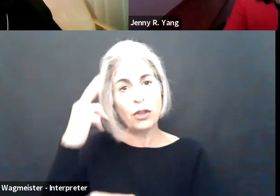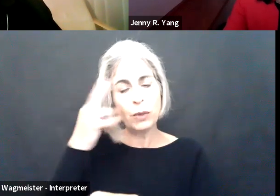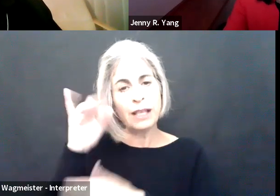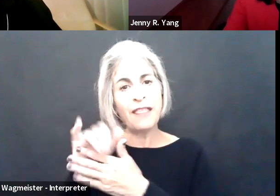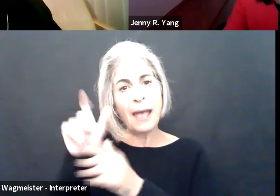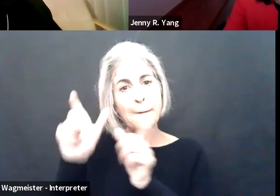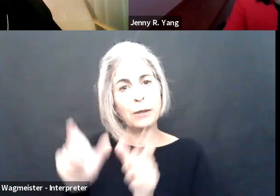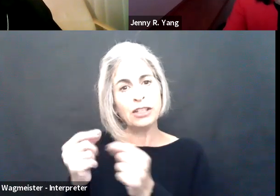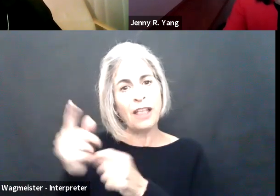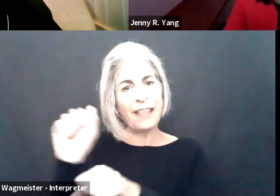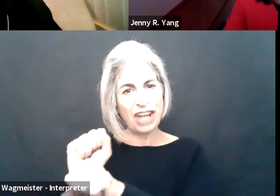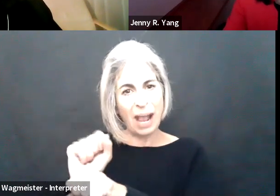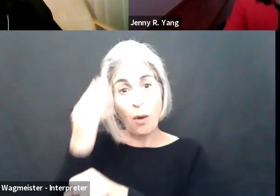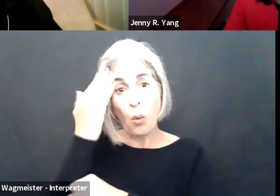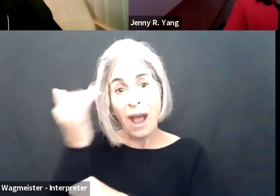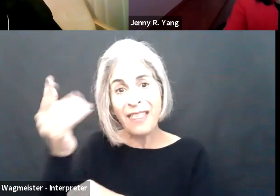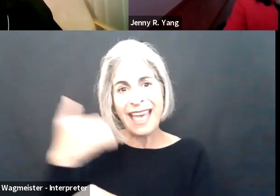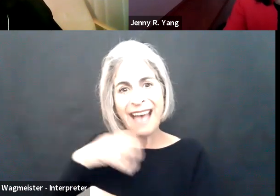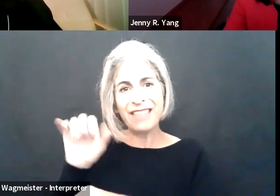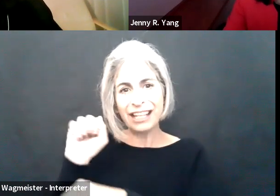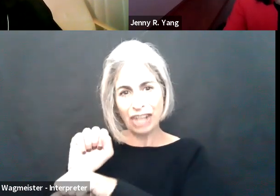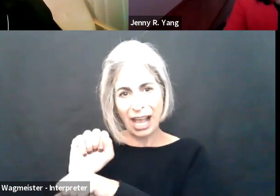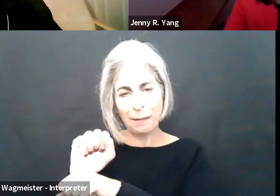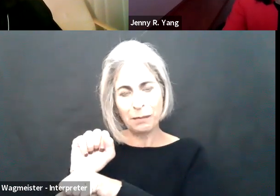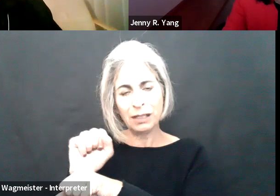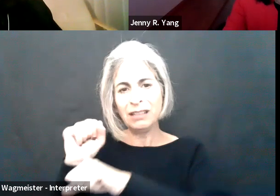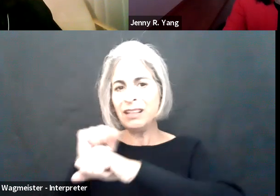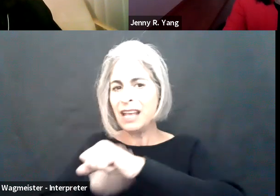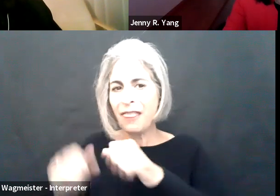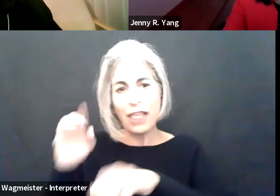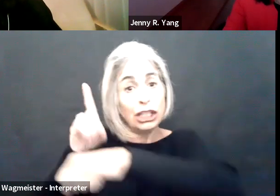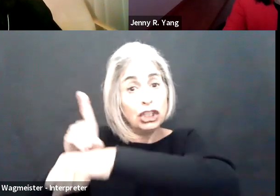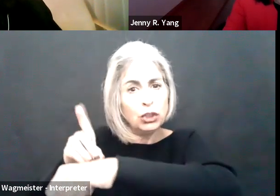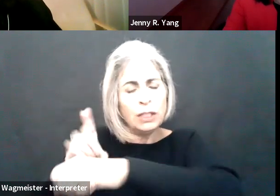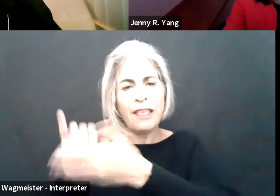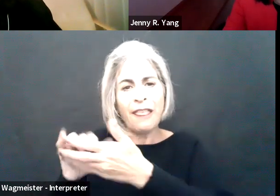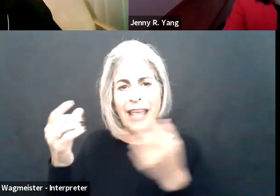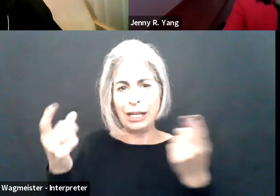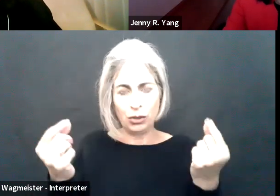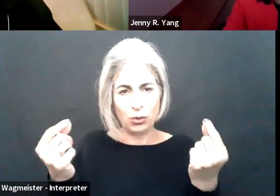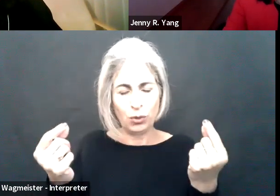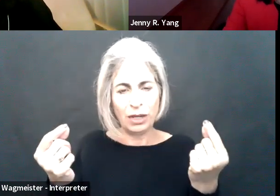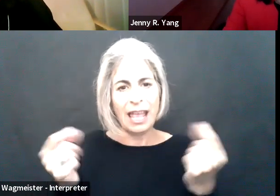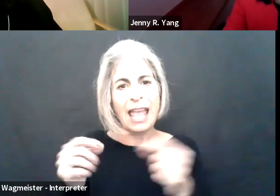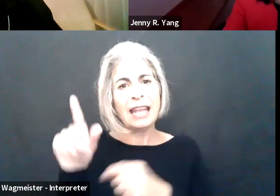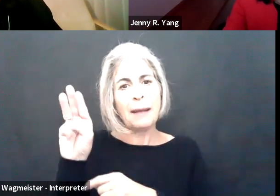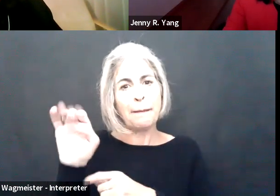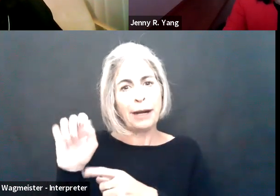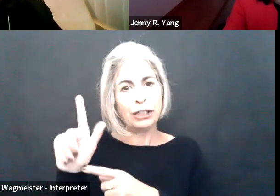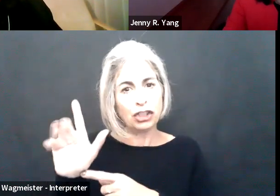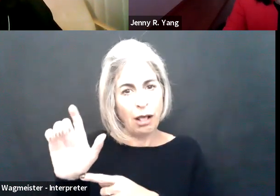Essential functions of a position are the reason that the person does a job, why that job exists, the very